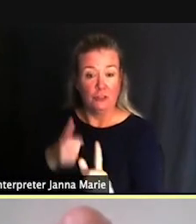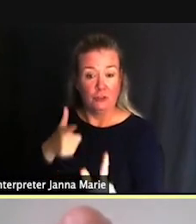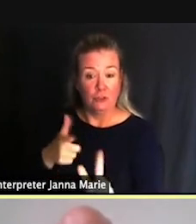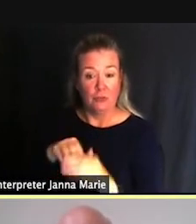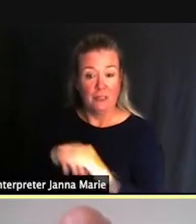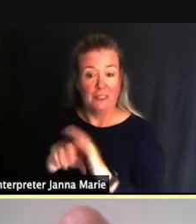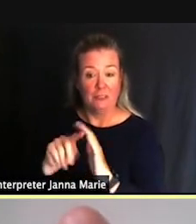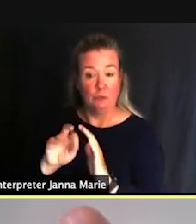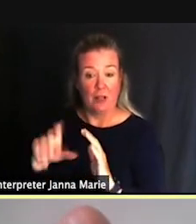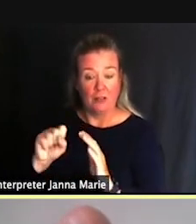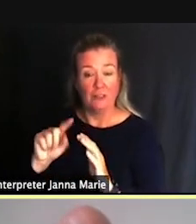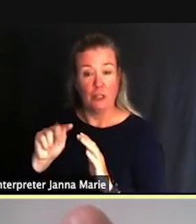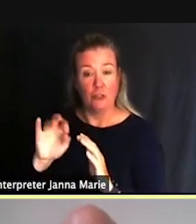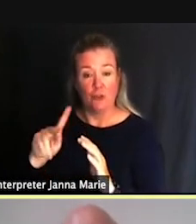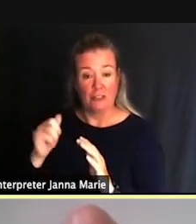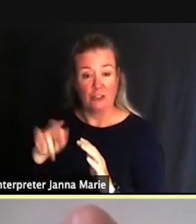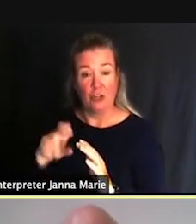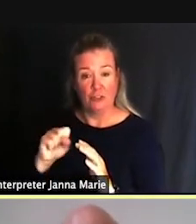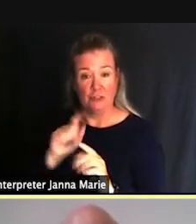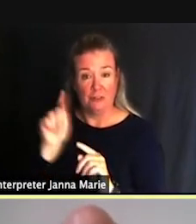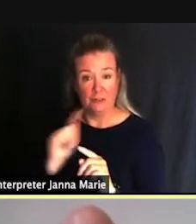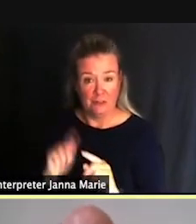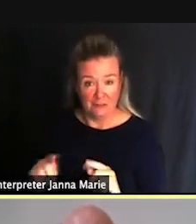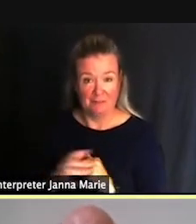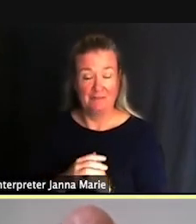and scenic sites, track chairs and shooting ranges.